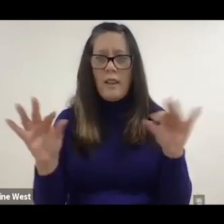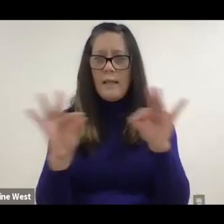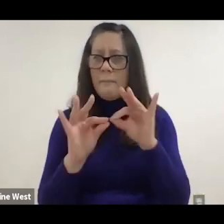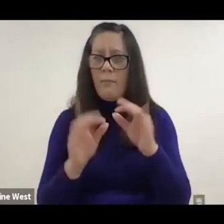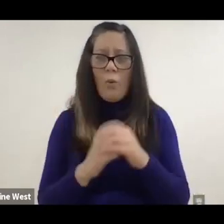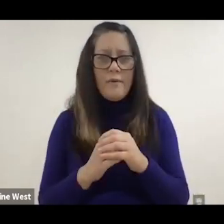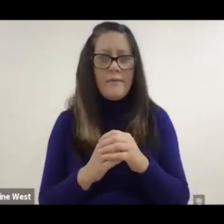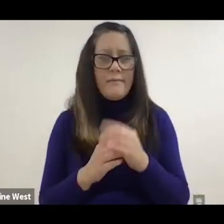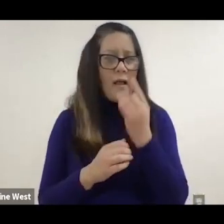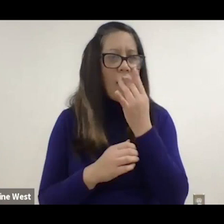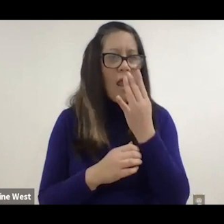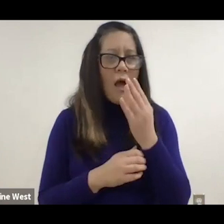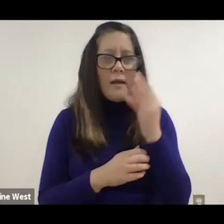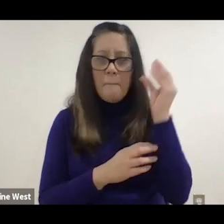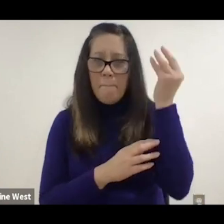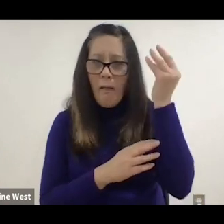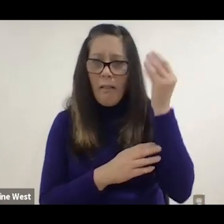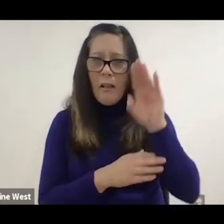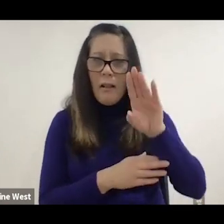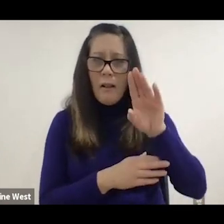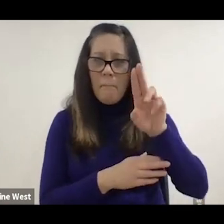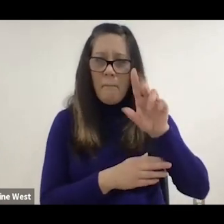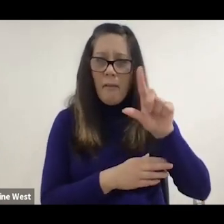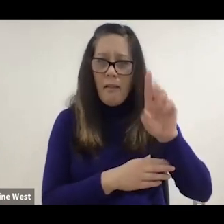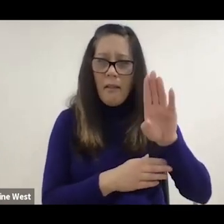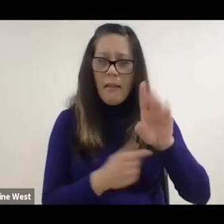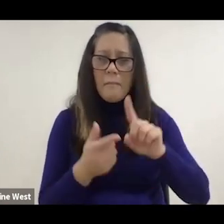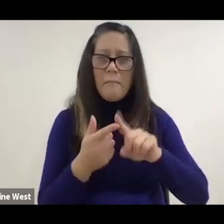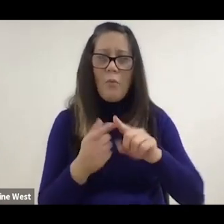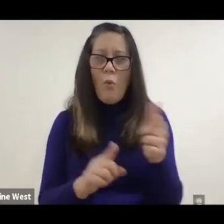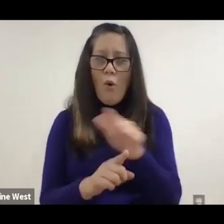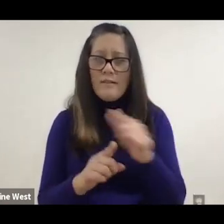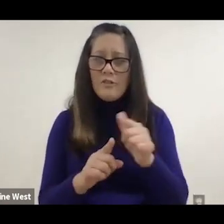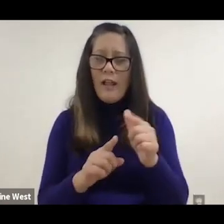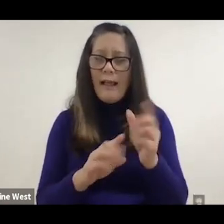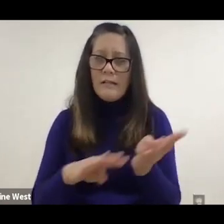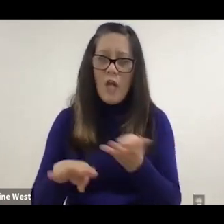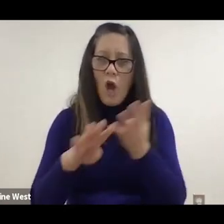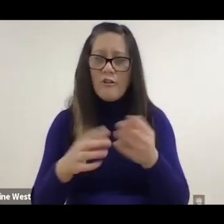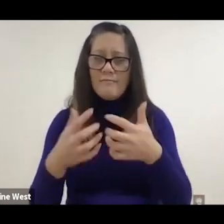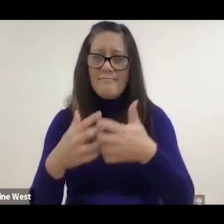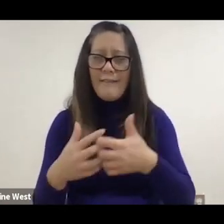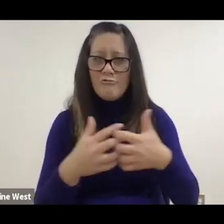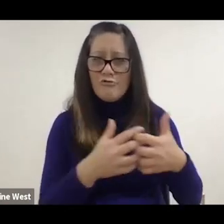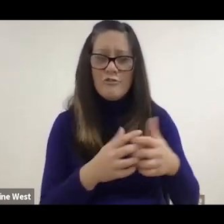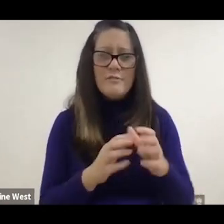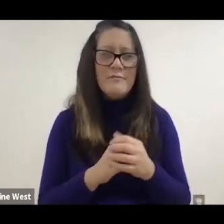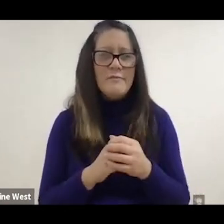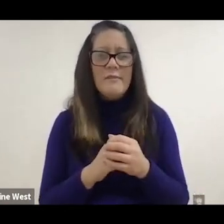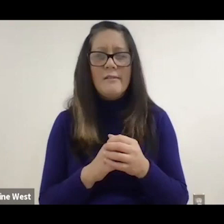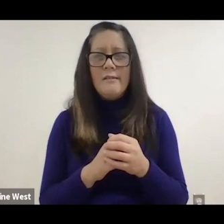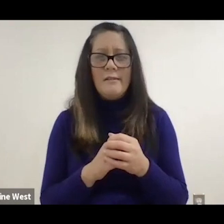as important as the light bulb or the alternating current engine, or.